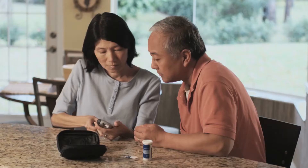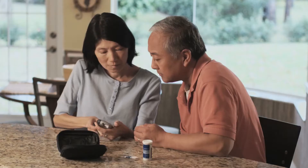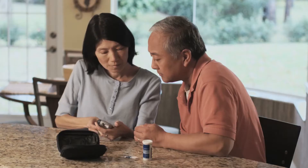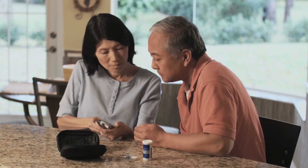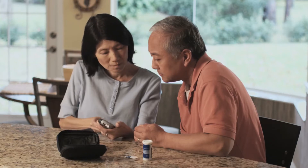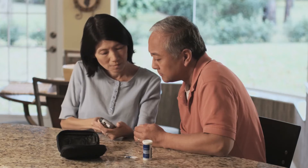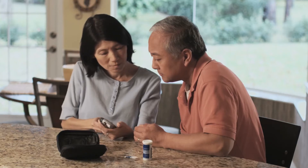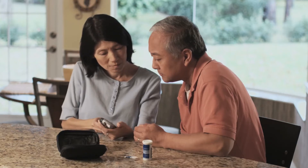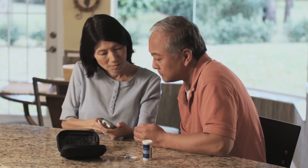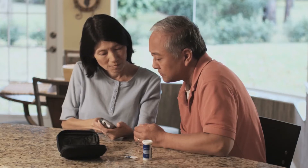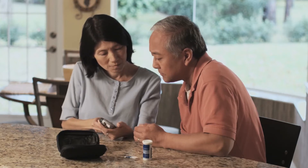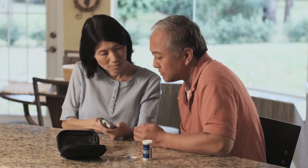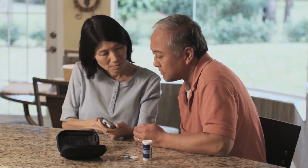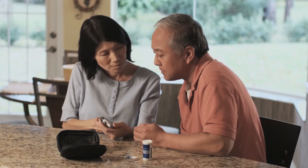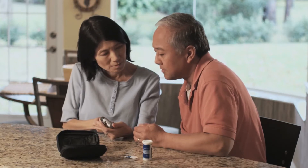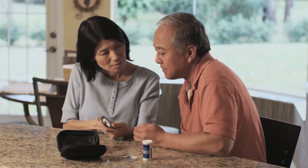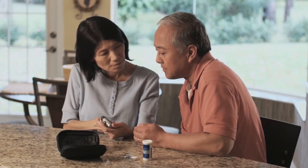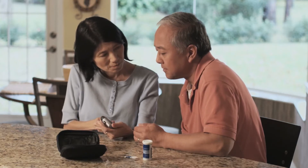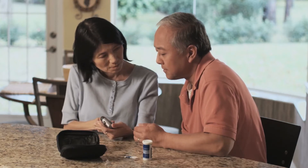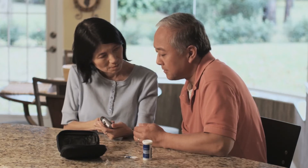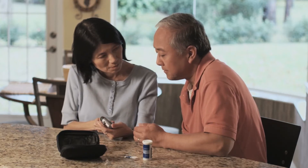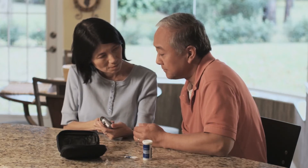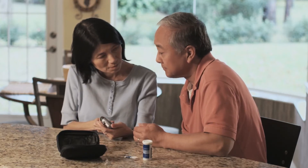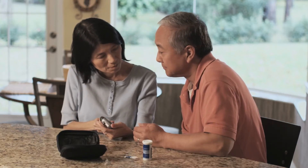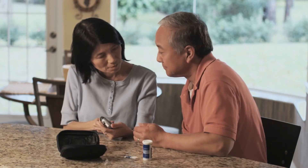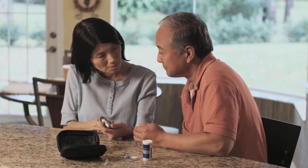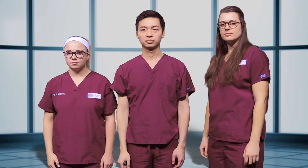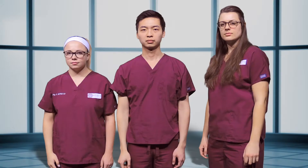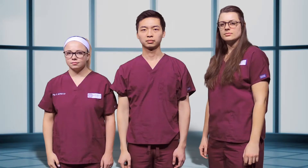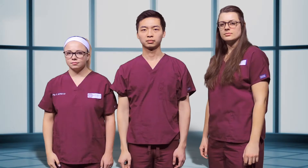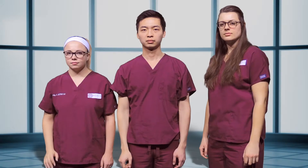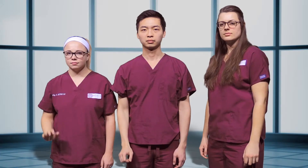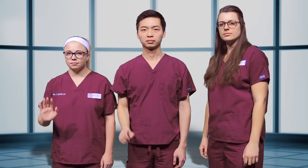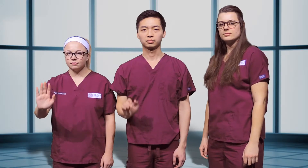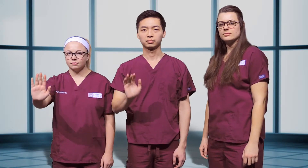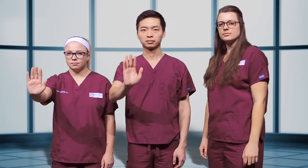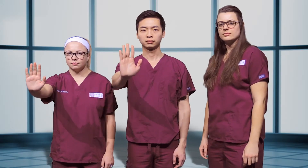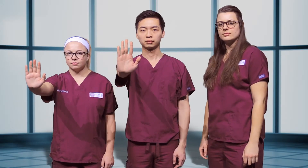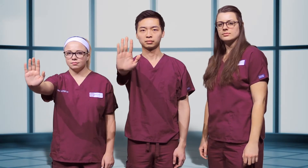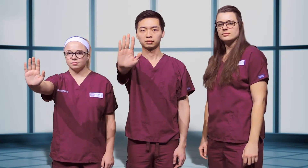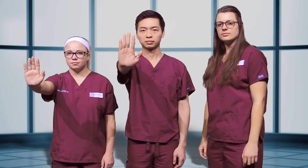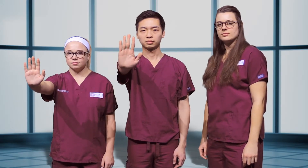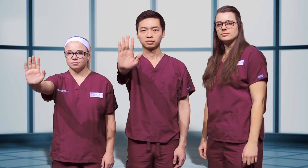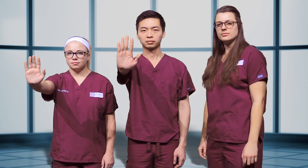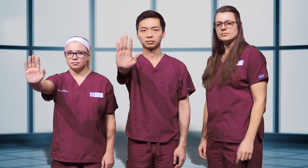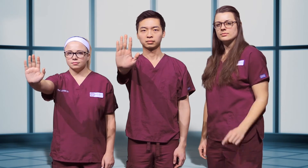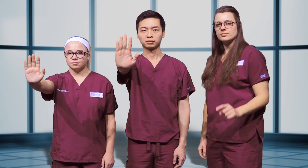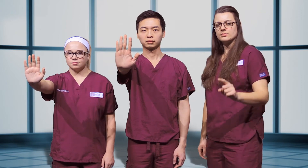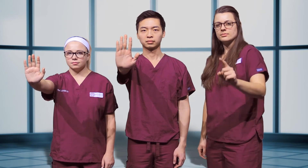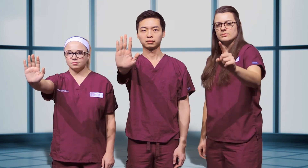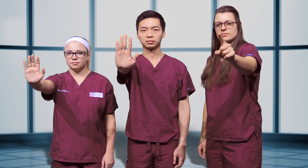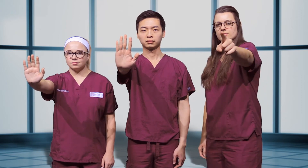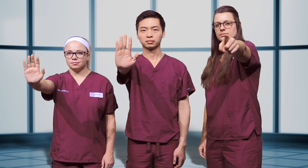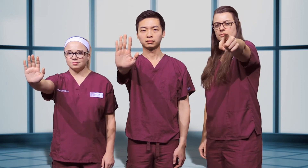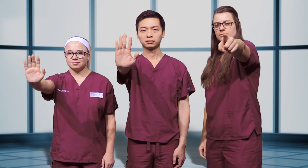Know your numbers call, your doctor and get tested. Stop diabetes before it stops you.